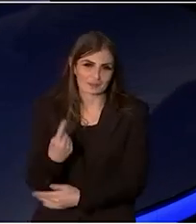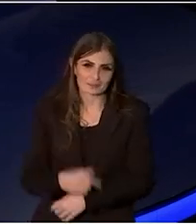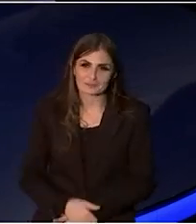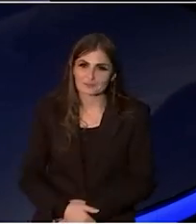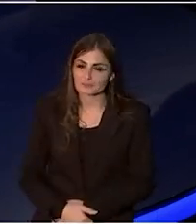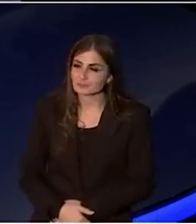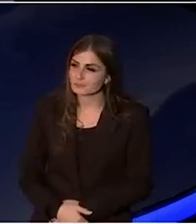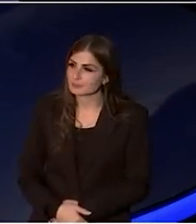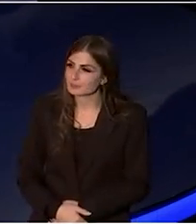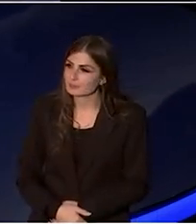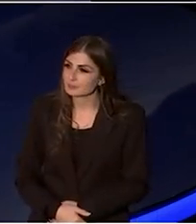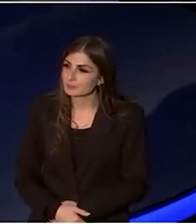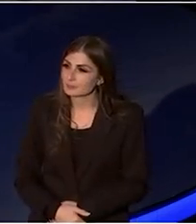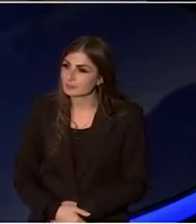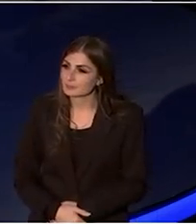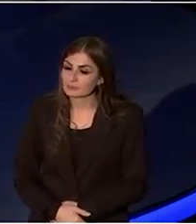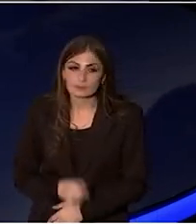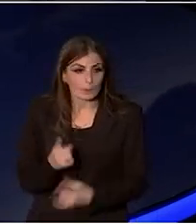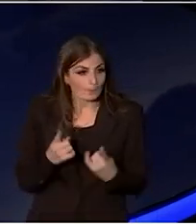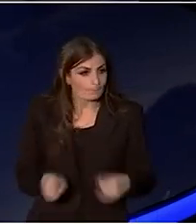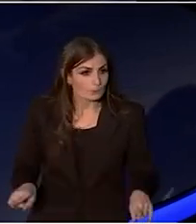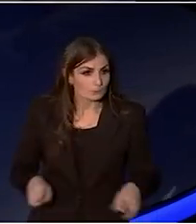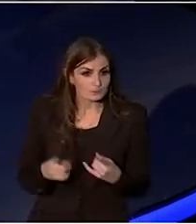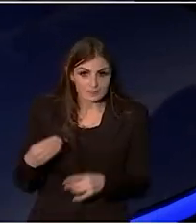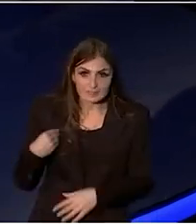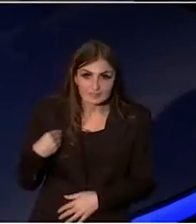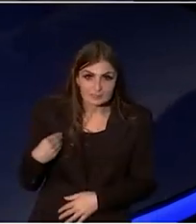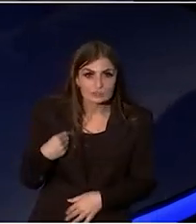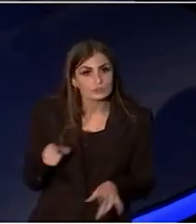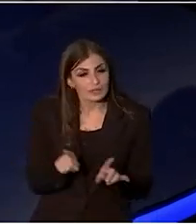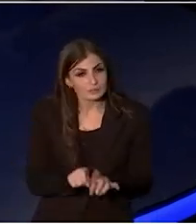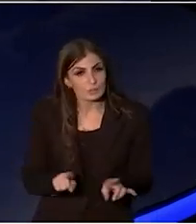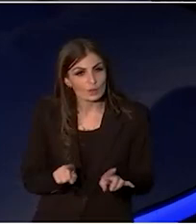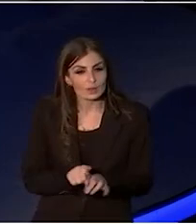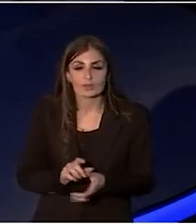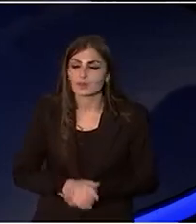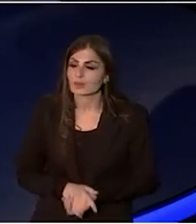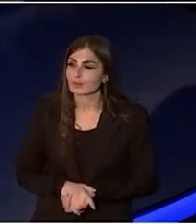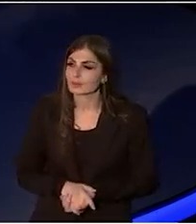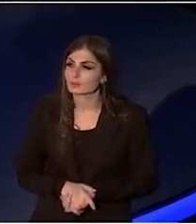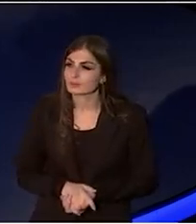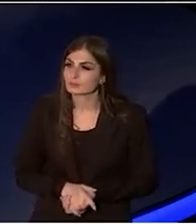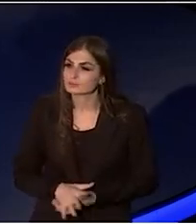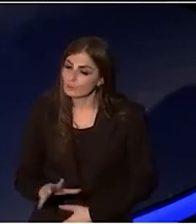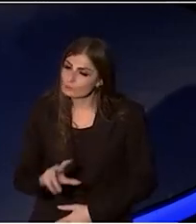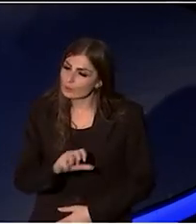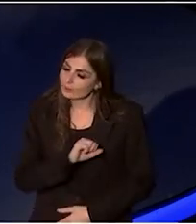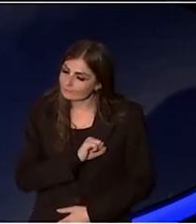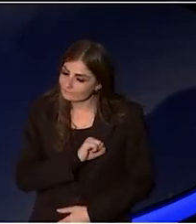But the music industry was also the industry where some brave performers,